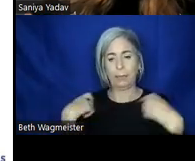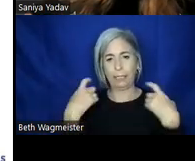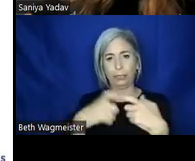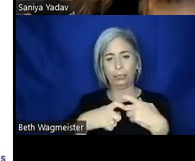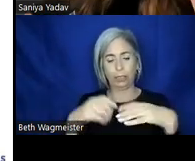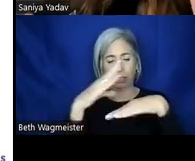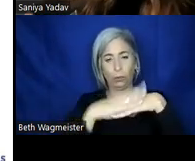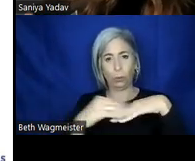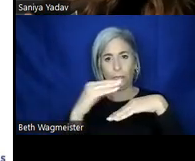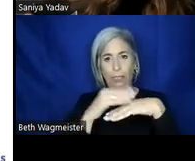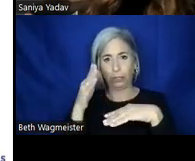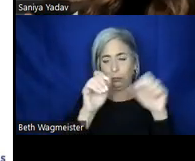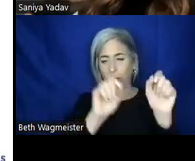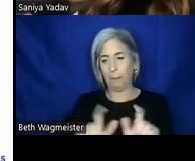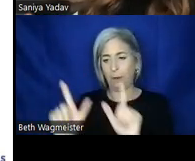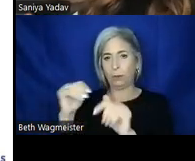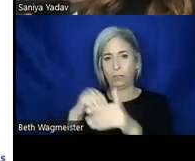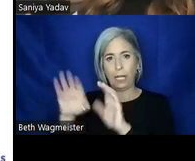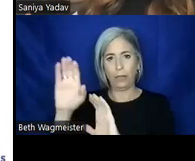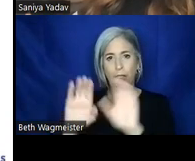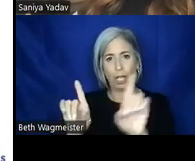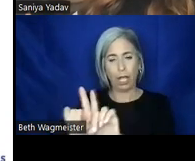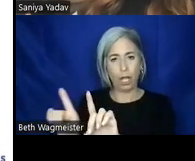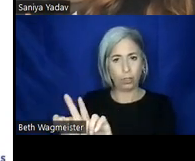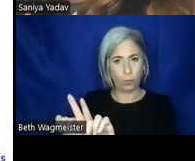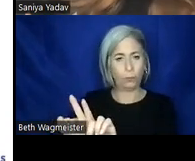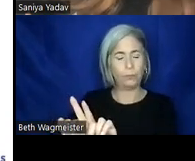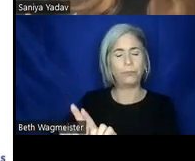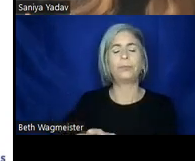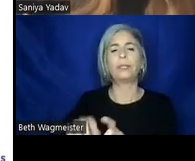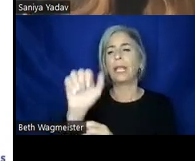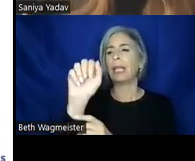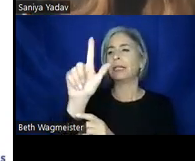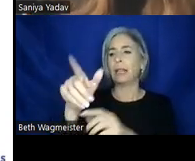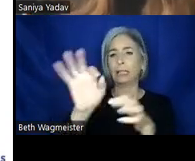will be posted in the chat as well. American Sign Language interpretation